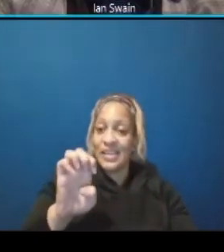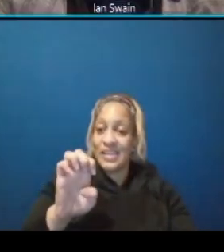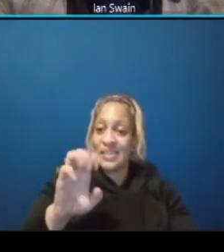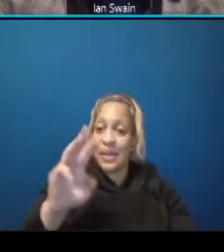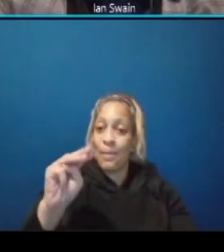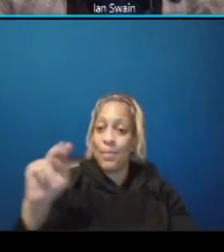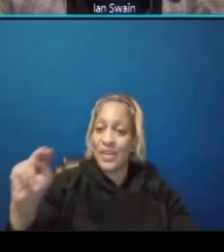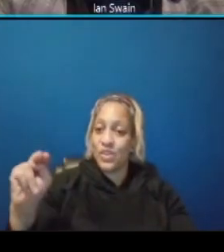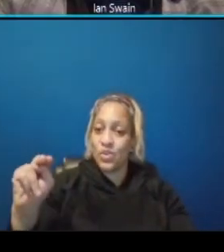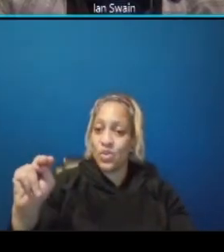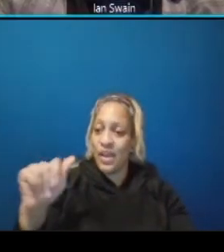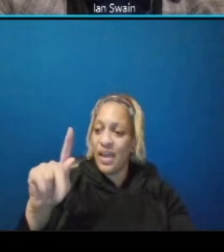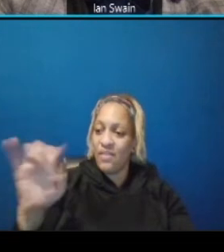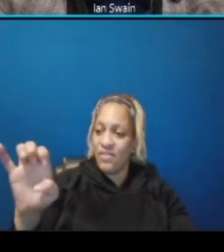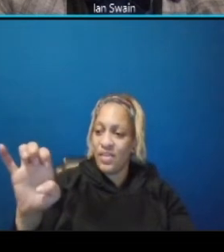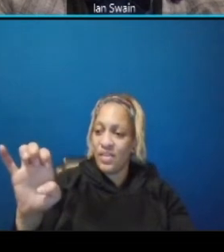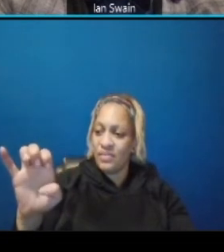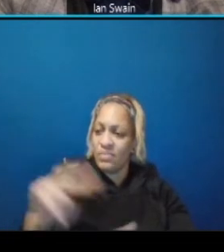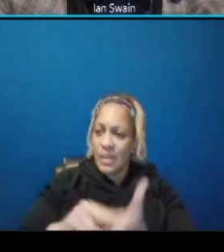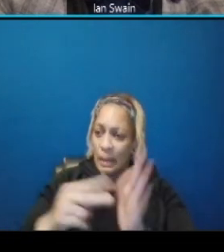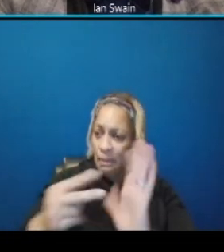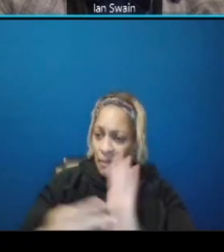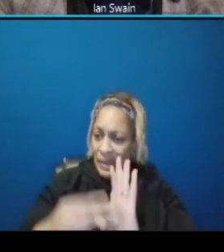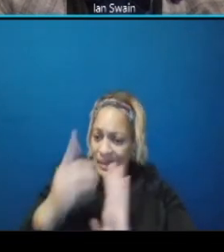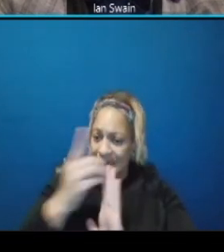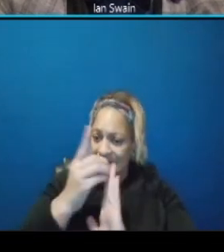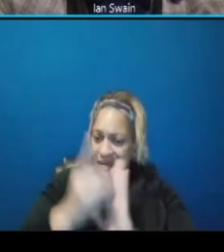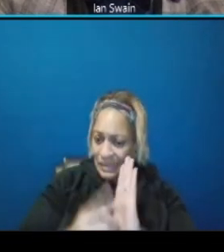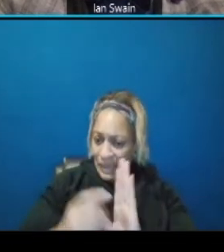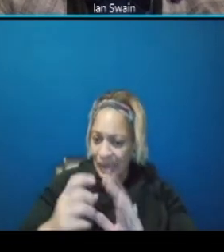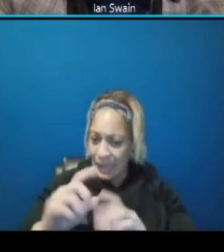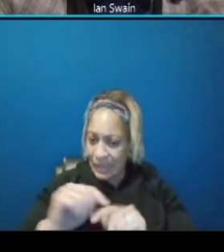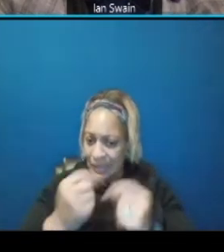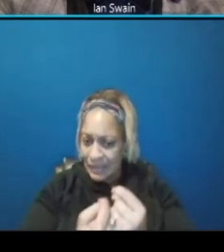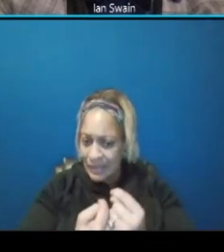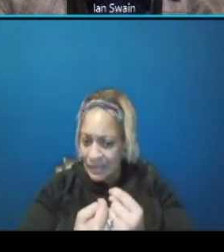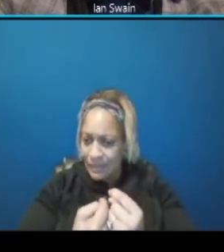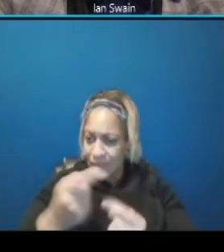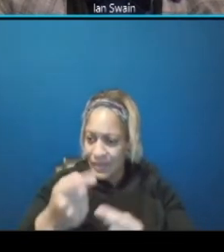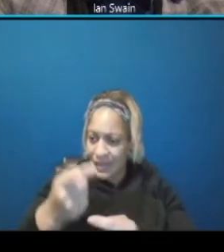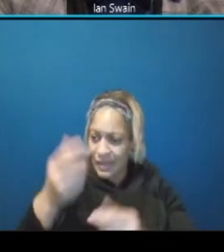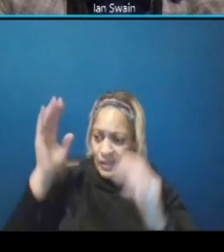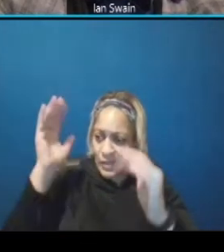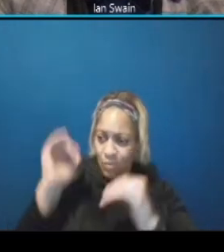that mean that the design team expects work east of minnesota avenue to be completed much